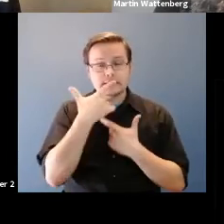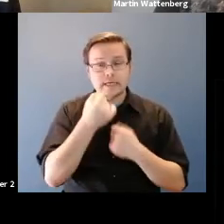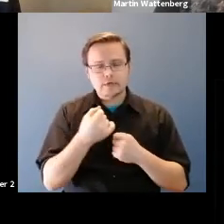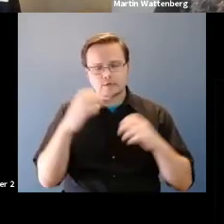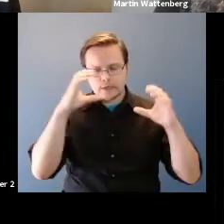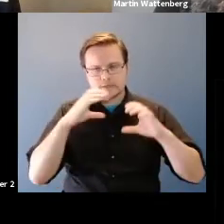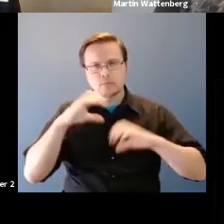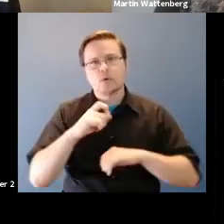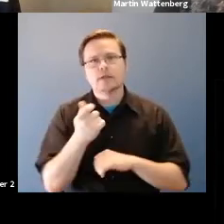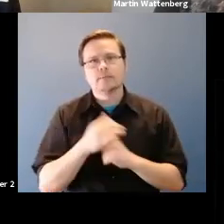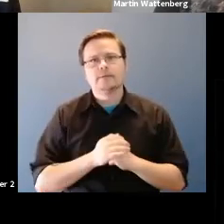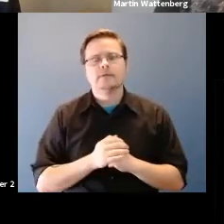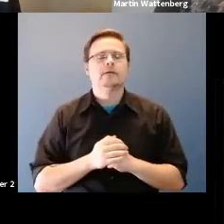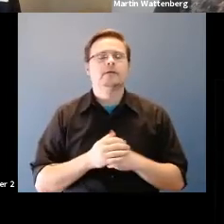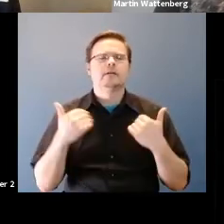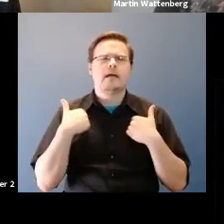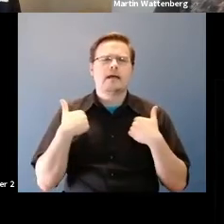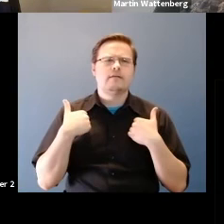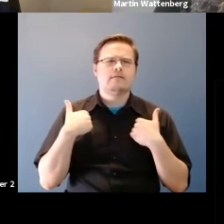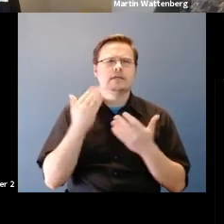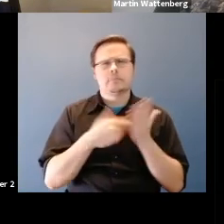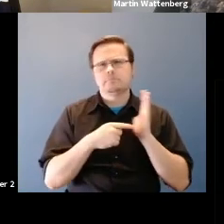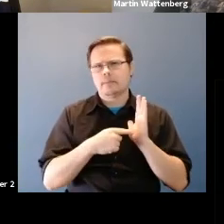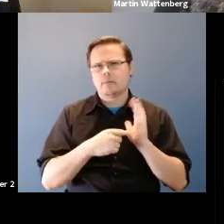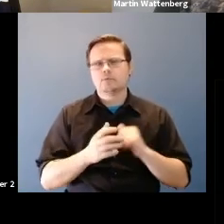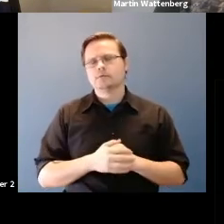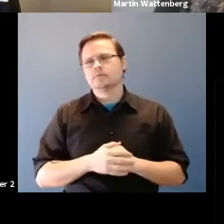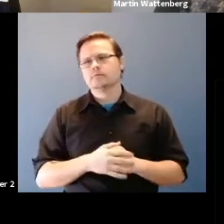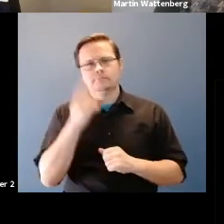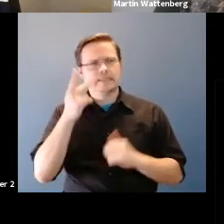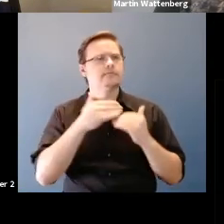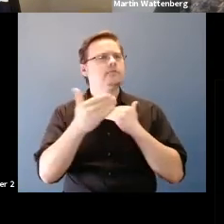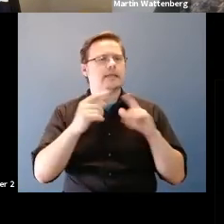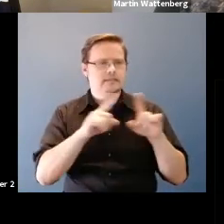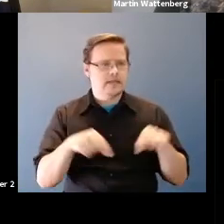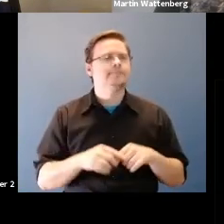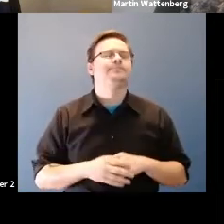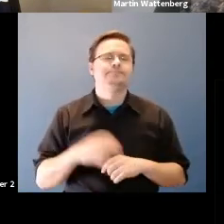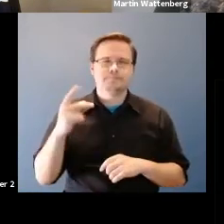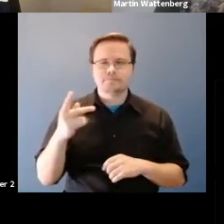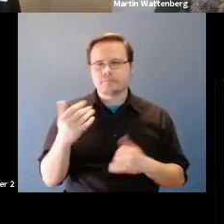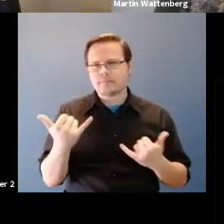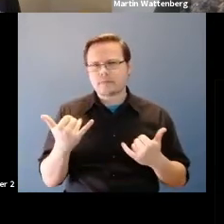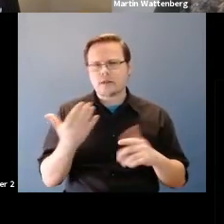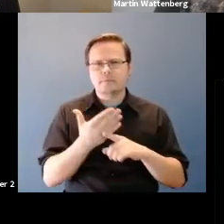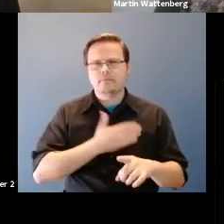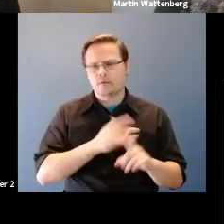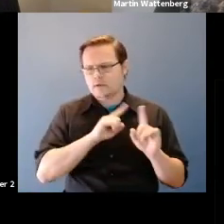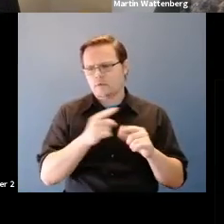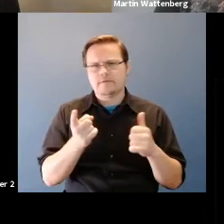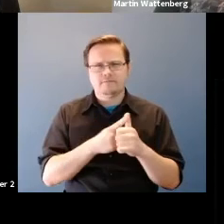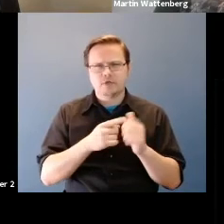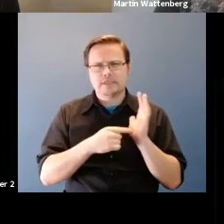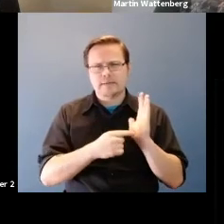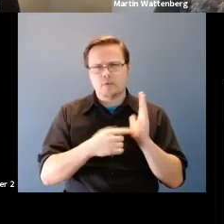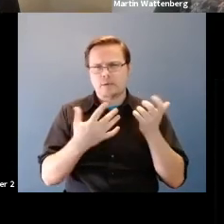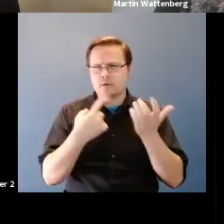Martin Wattenberg: On let's see, we have a couple of demos so let's say next slide and when it before going to the first DEMO I want to talk a little bit about.